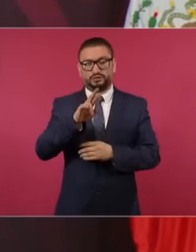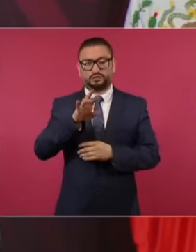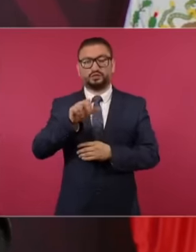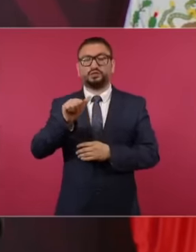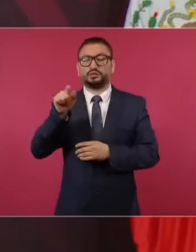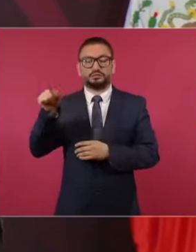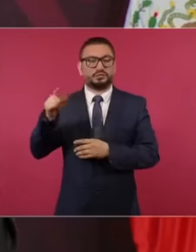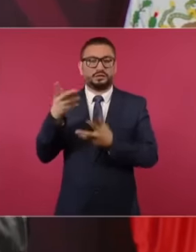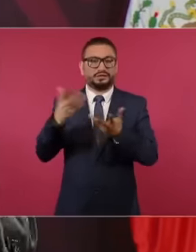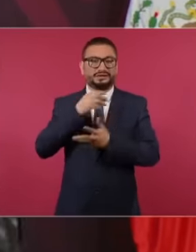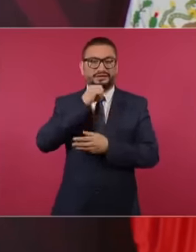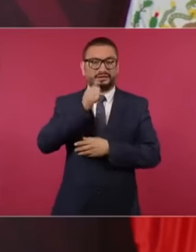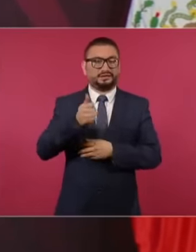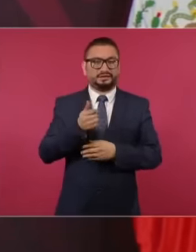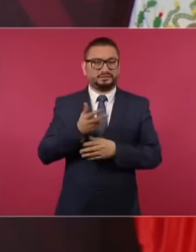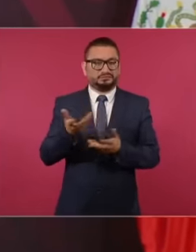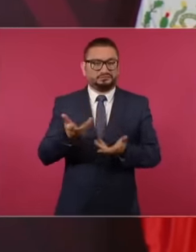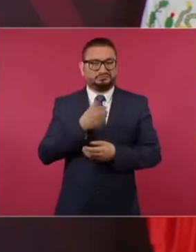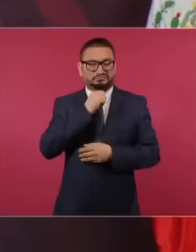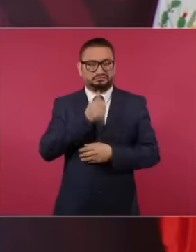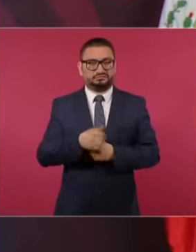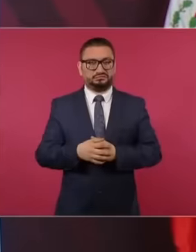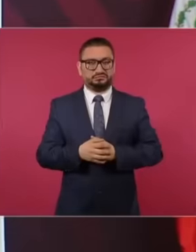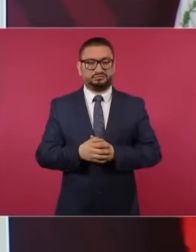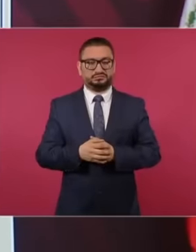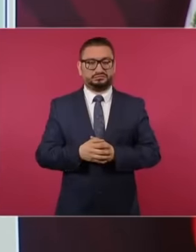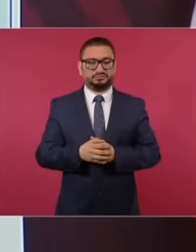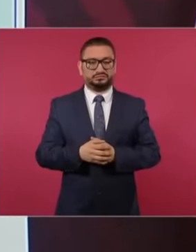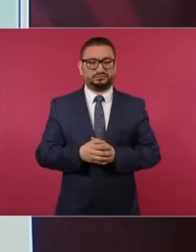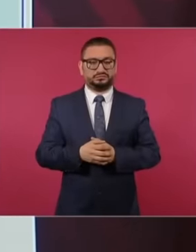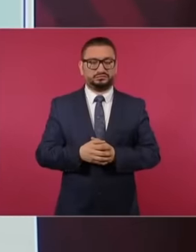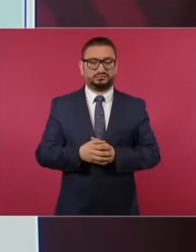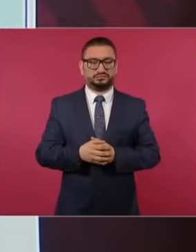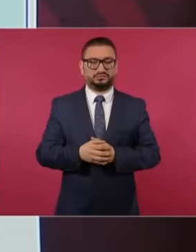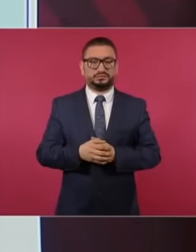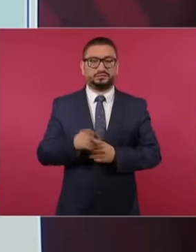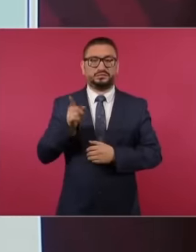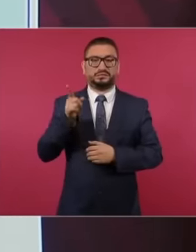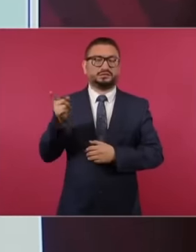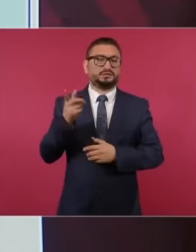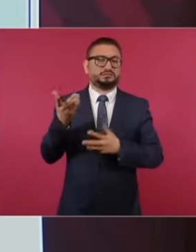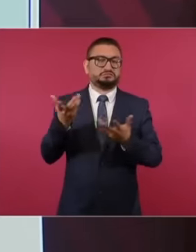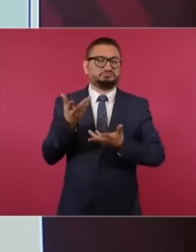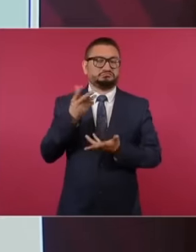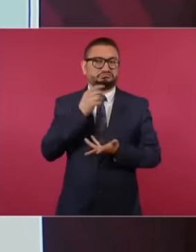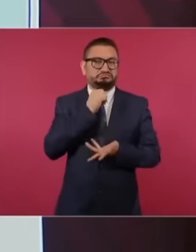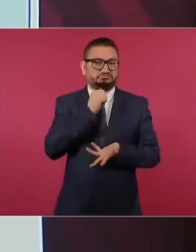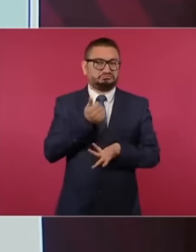but they do nothing. It is an